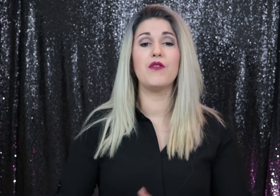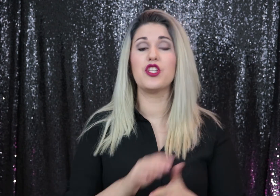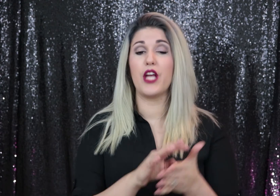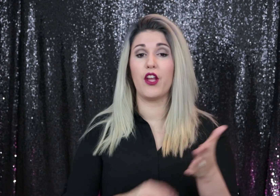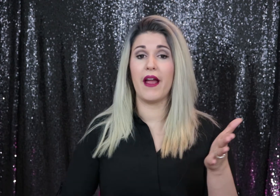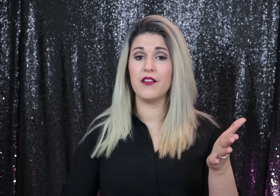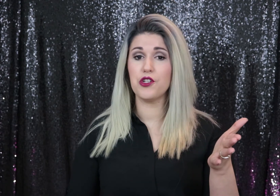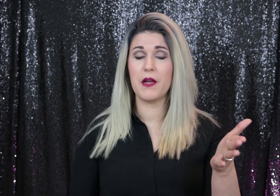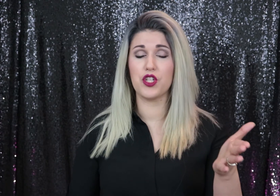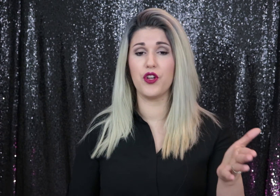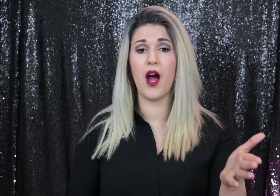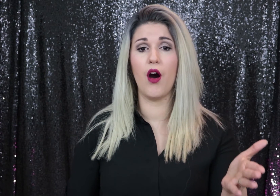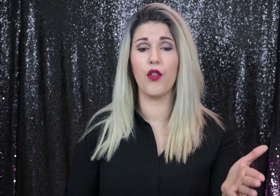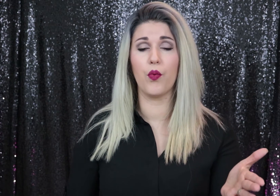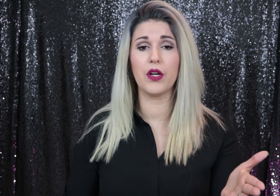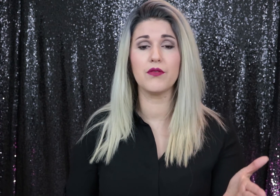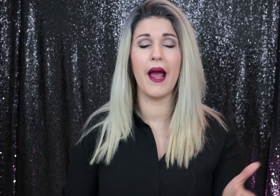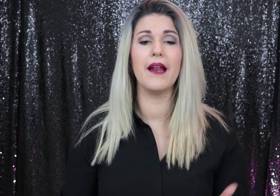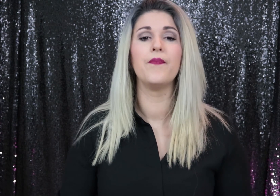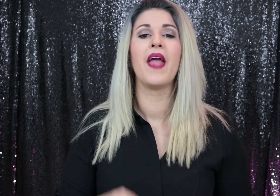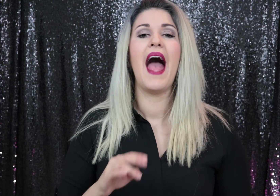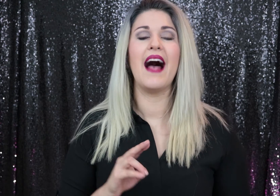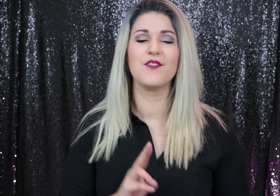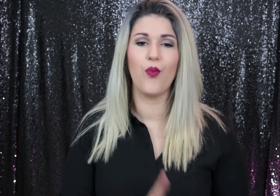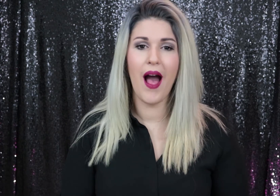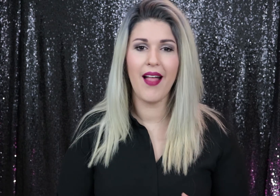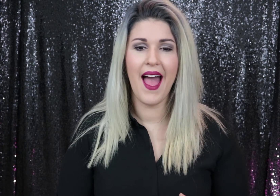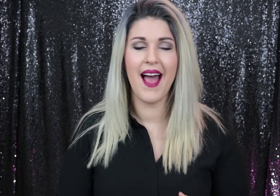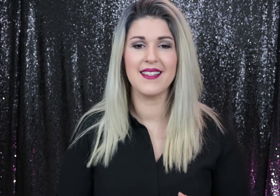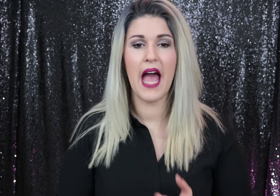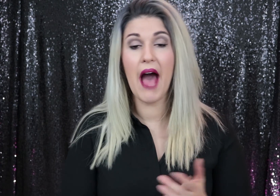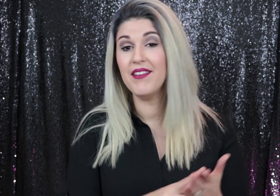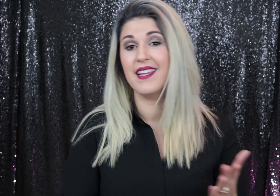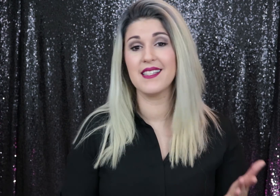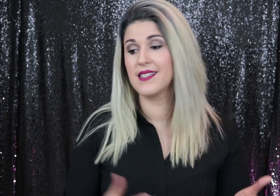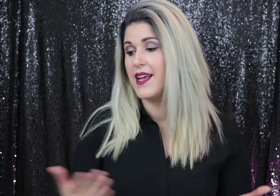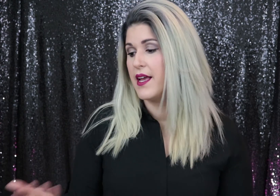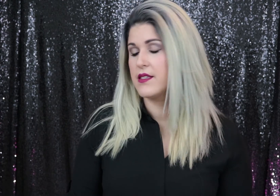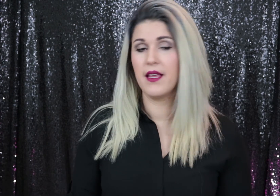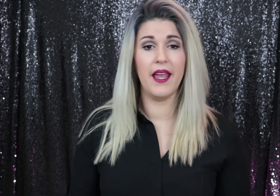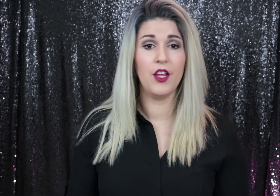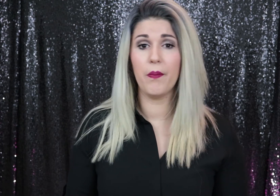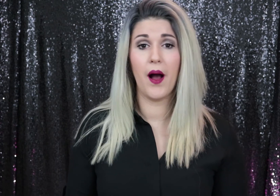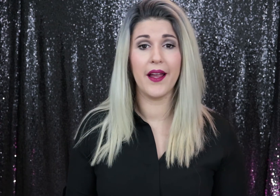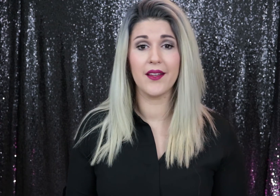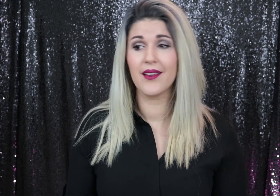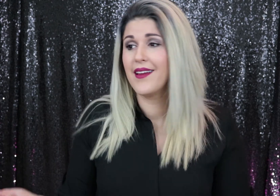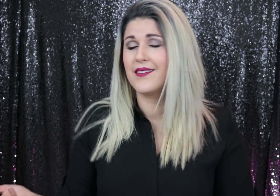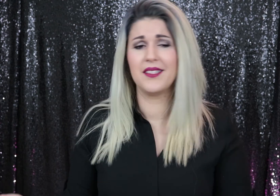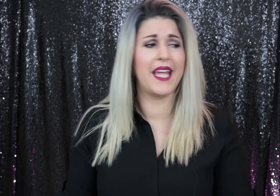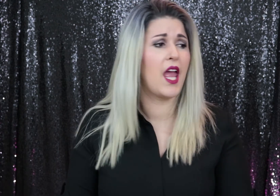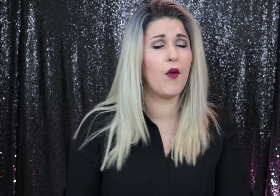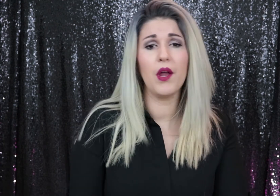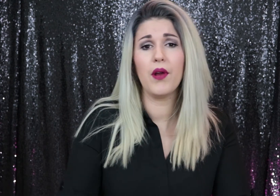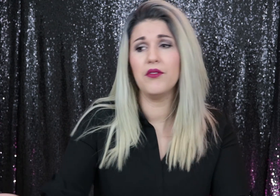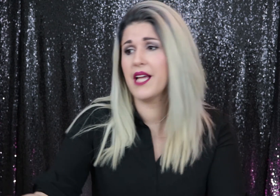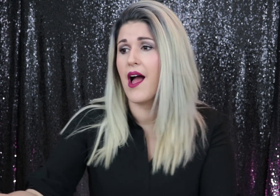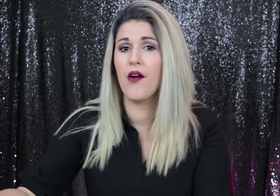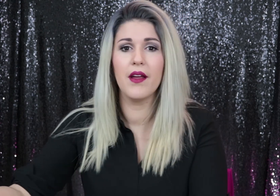You can check your answers, make sure you got all the words right, as well as have a list in your pocket to carry around town so you can practice